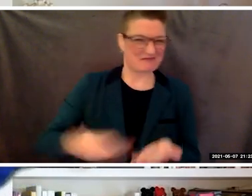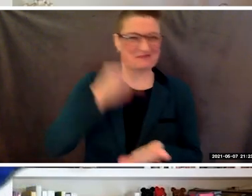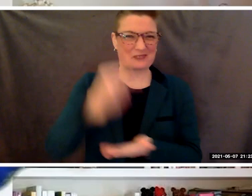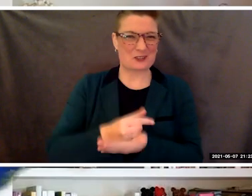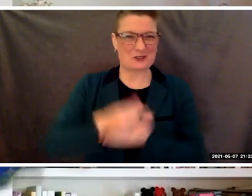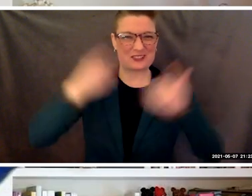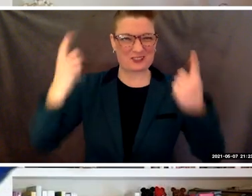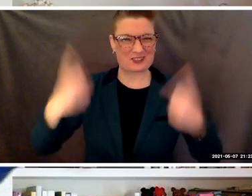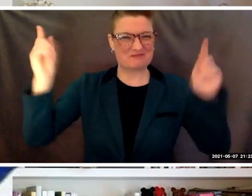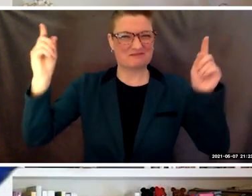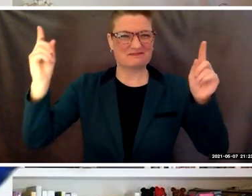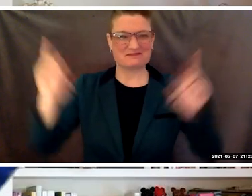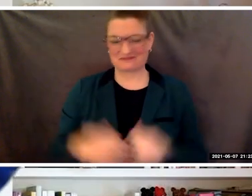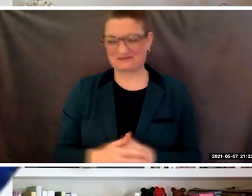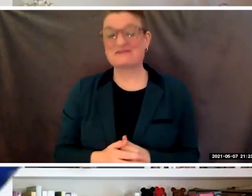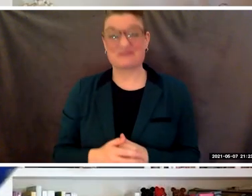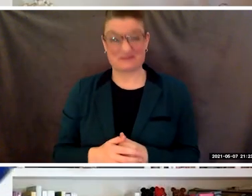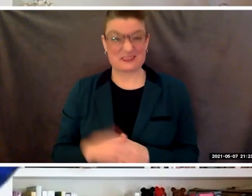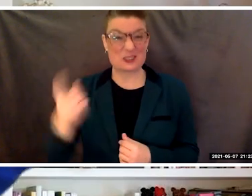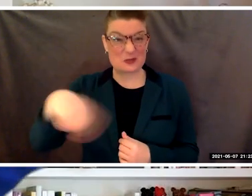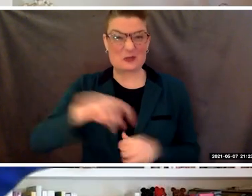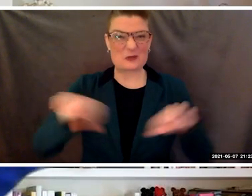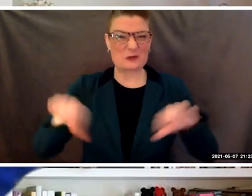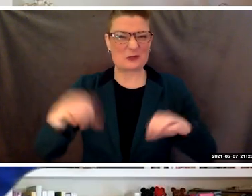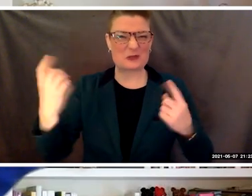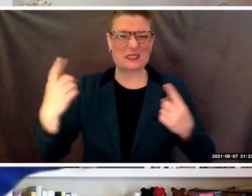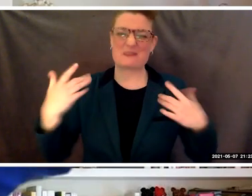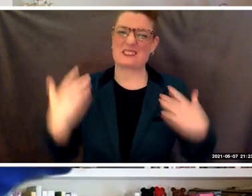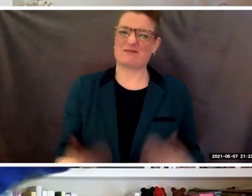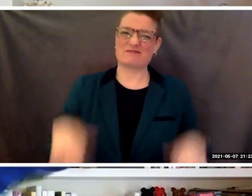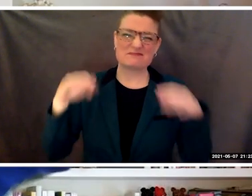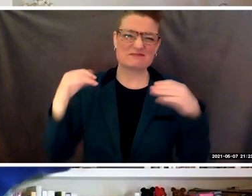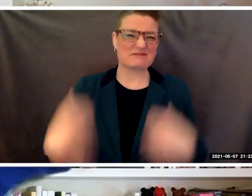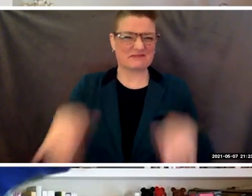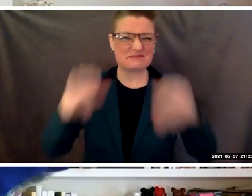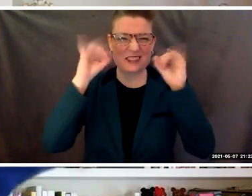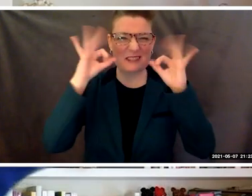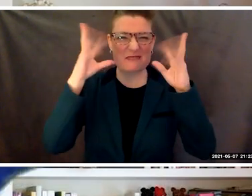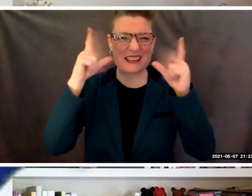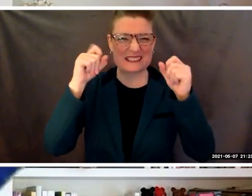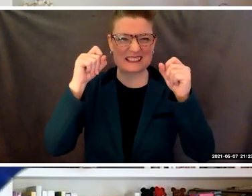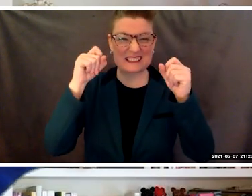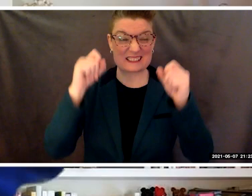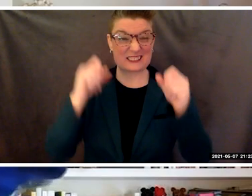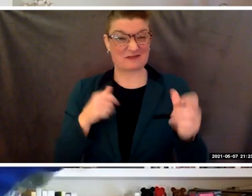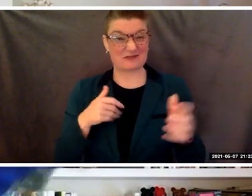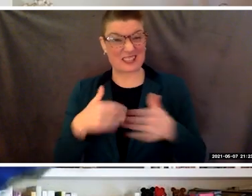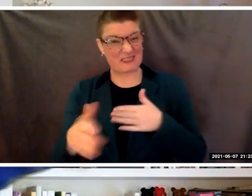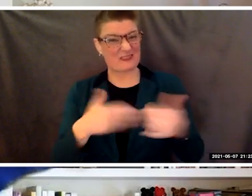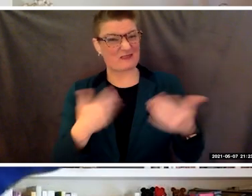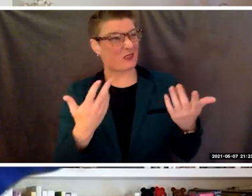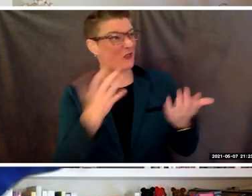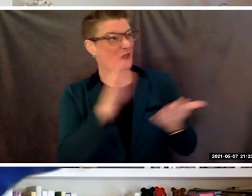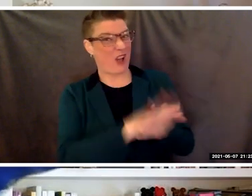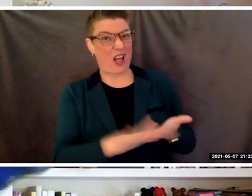You have done something that is truly amazing. On top of the normal obstacles associated